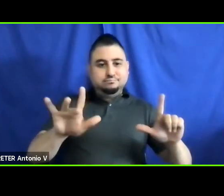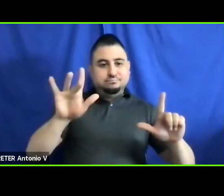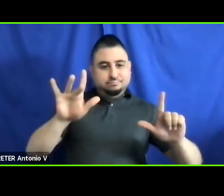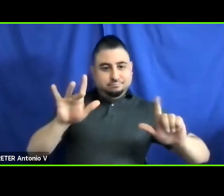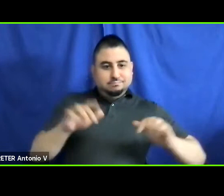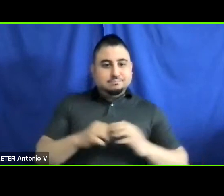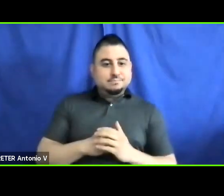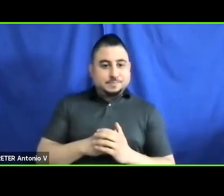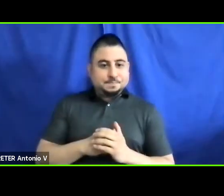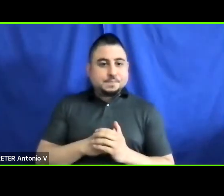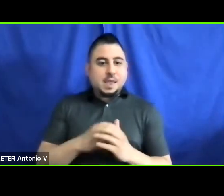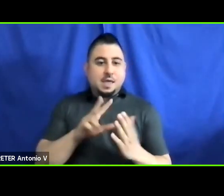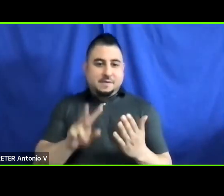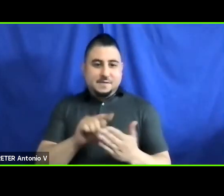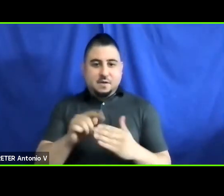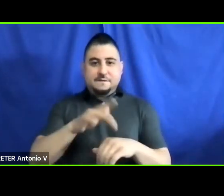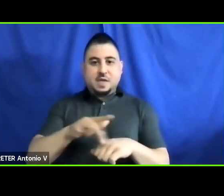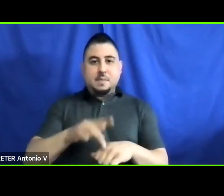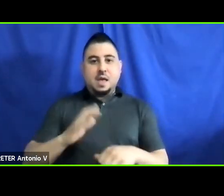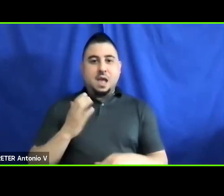videos available on our YouTube channel.